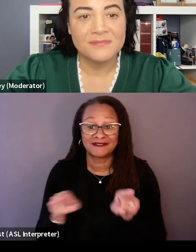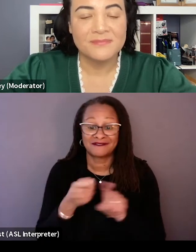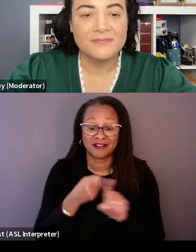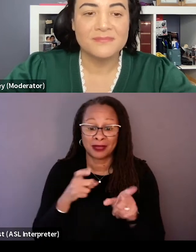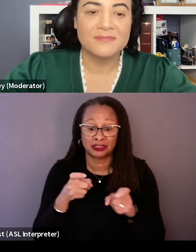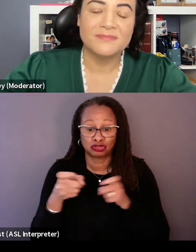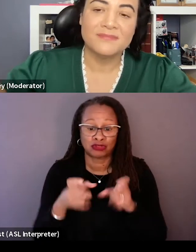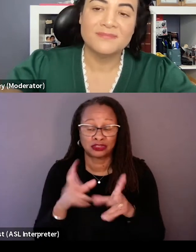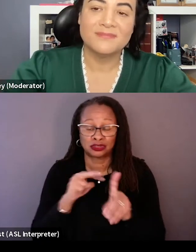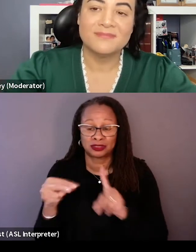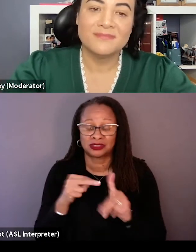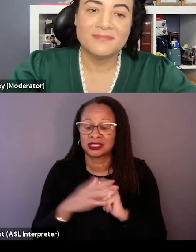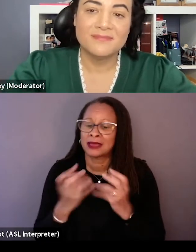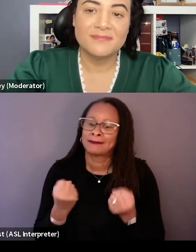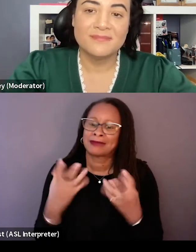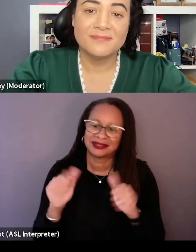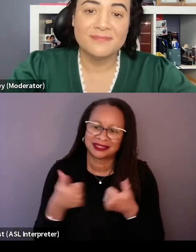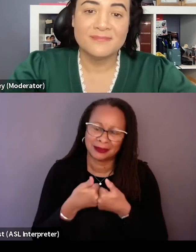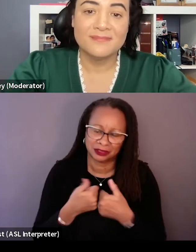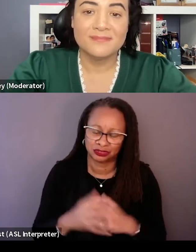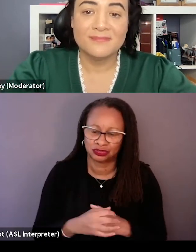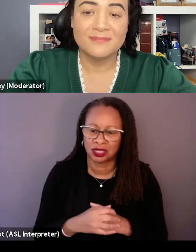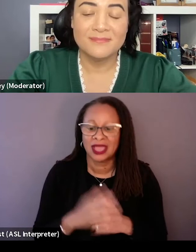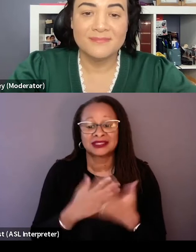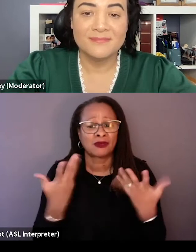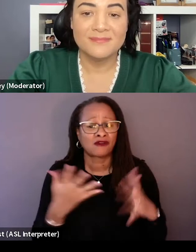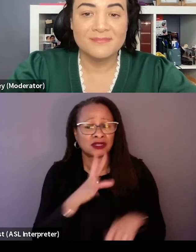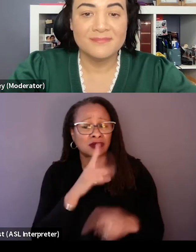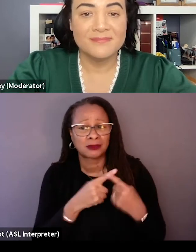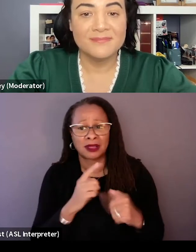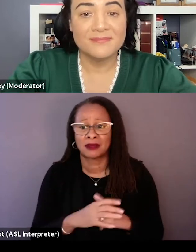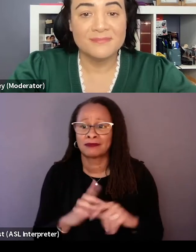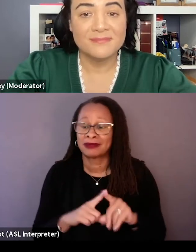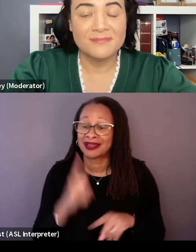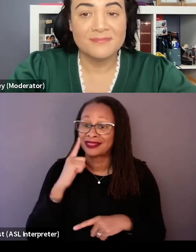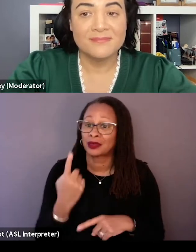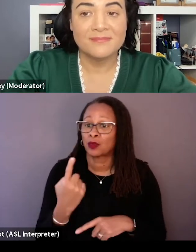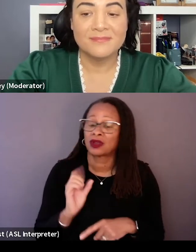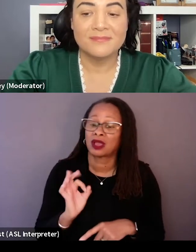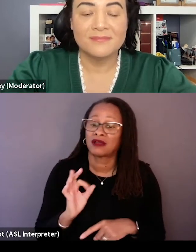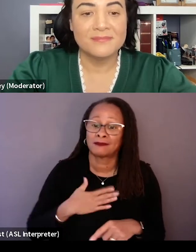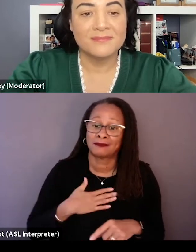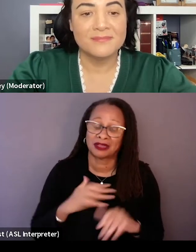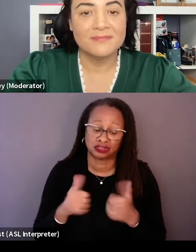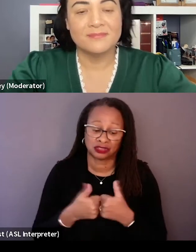I mean there were many challenges and some of them we've spoken about already, but I think one of them, and it's really interesting to show the film